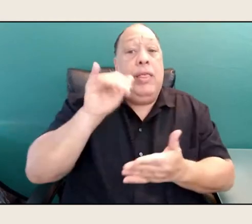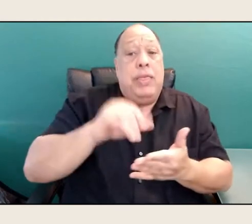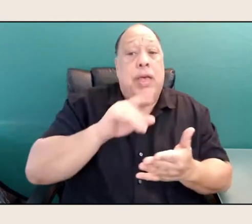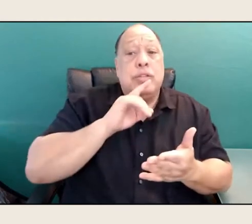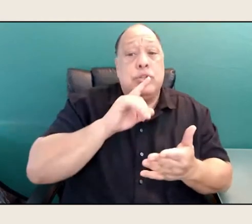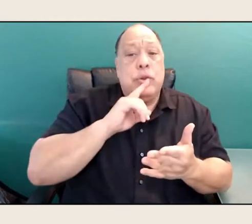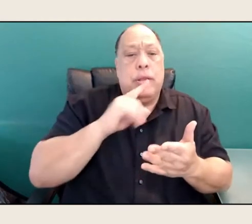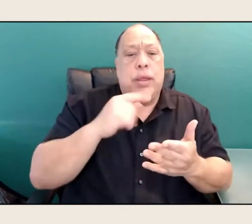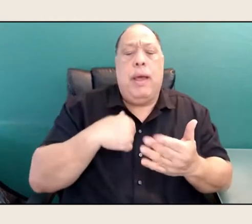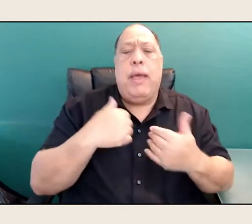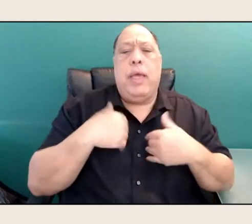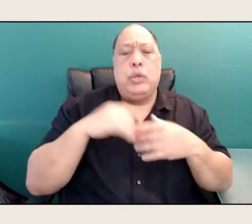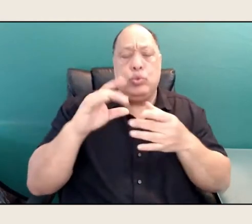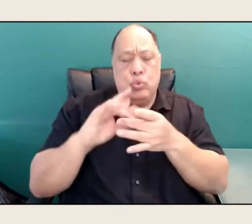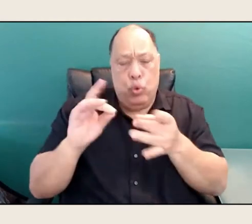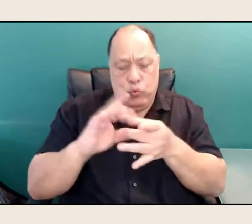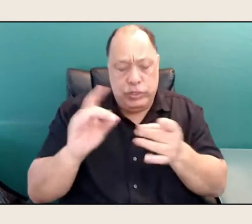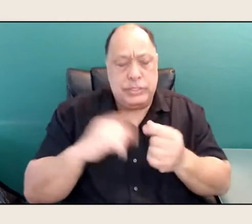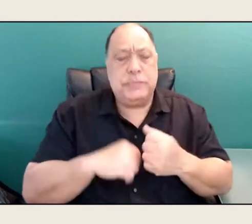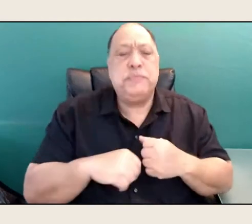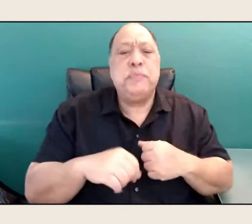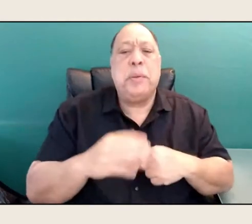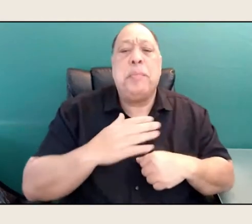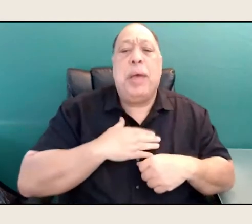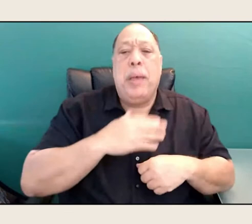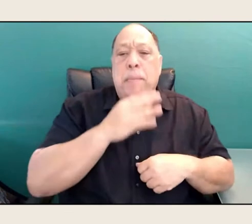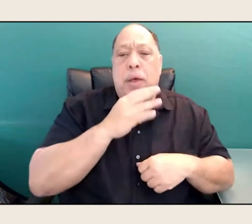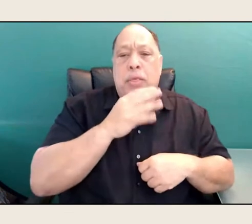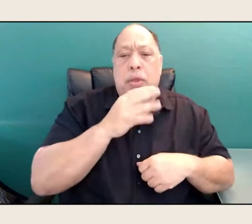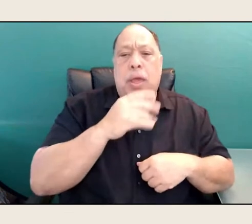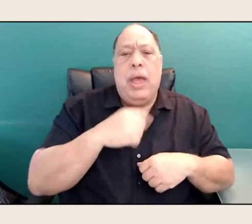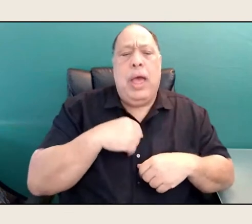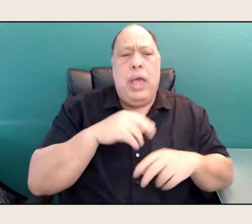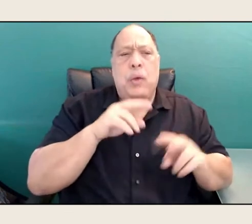my mother, I had watched, and then as a young woman,